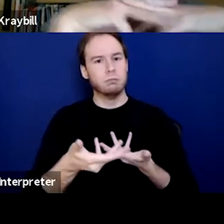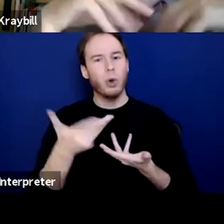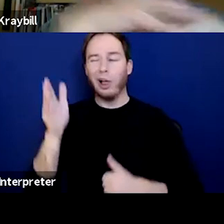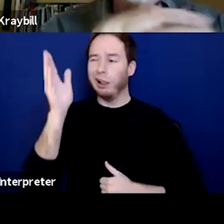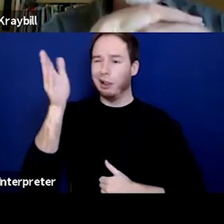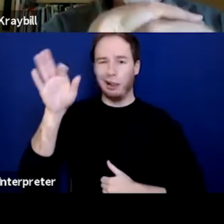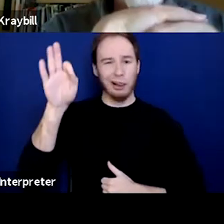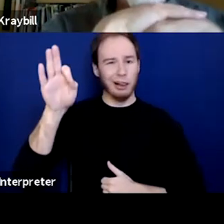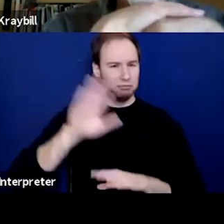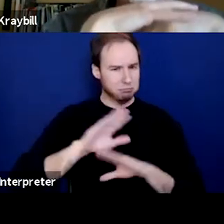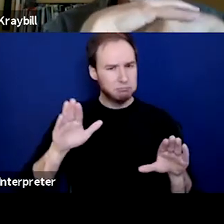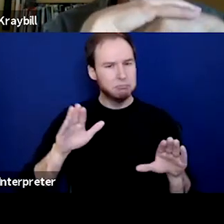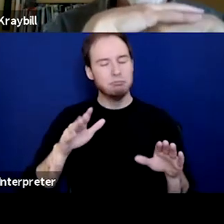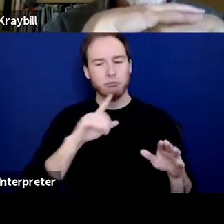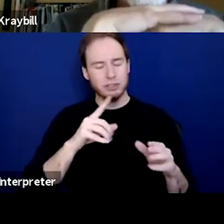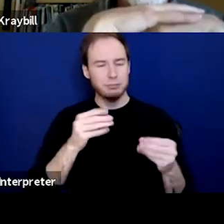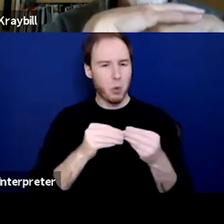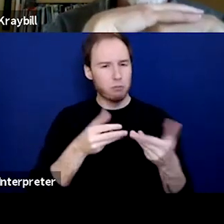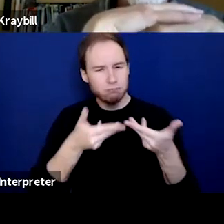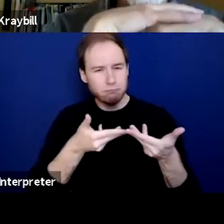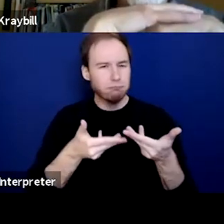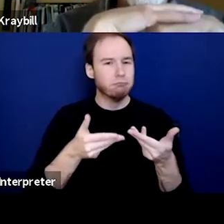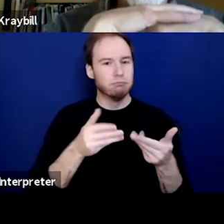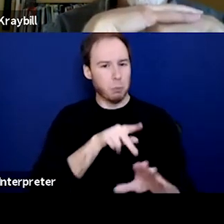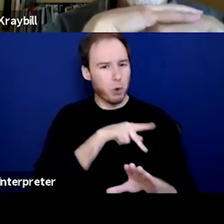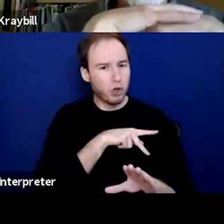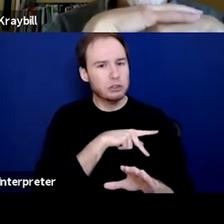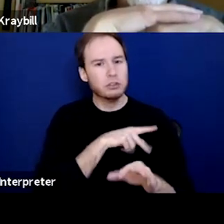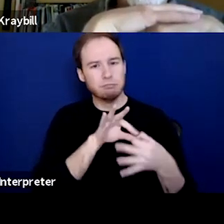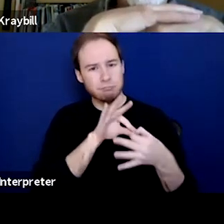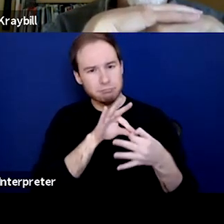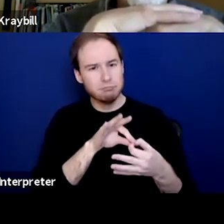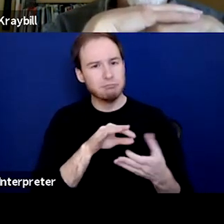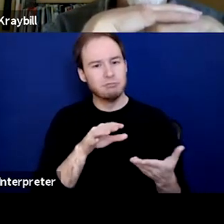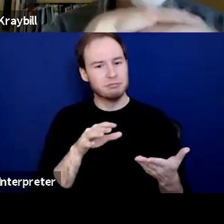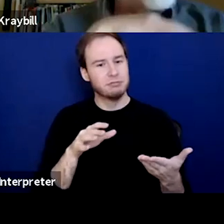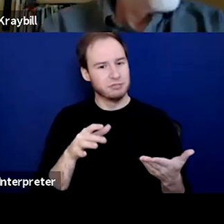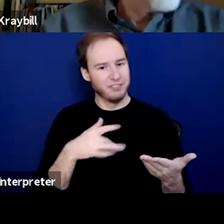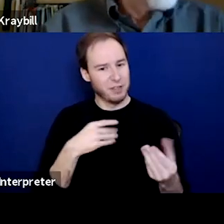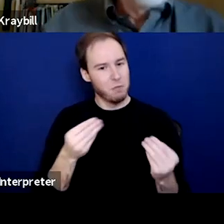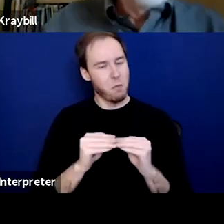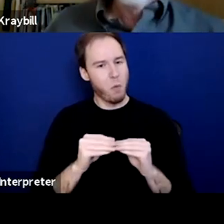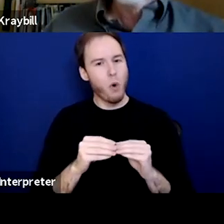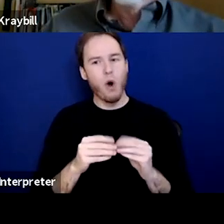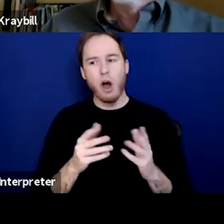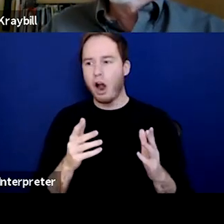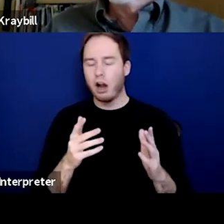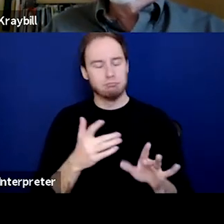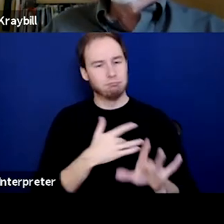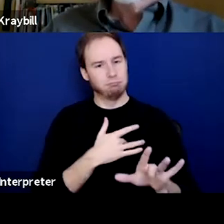And I do feel like we got some great feedback in the Q&A about people feel heard and they feel supported in this work.